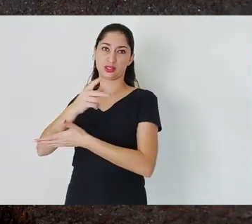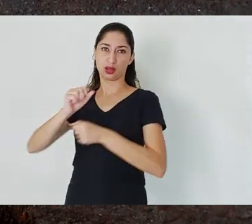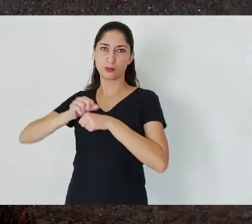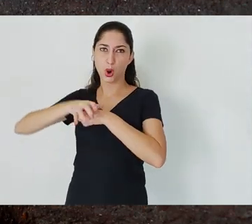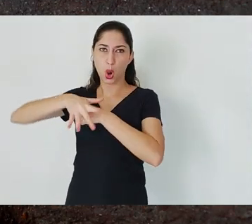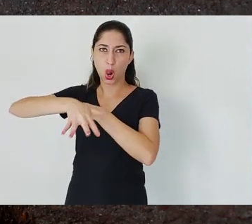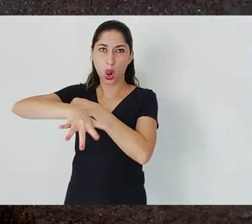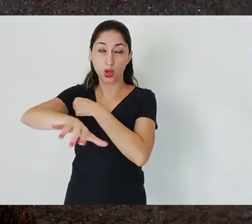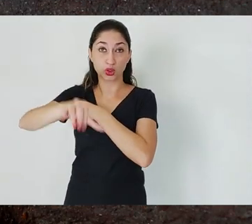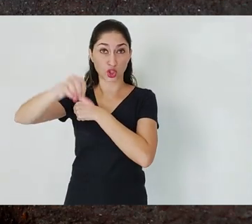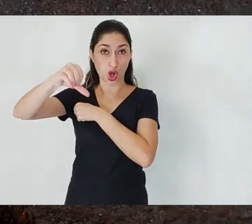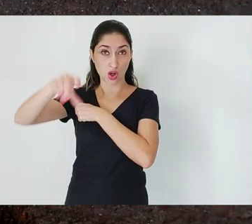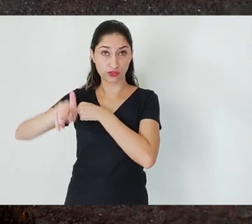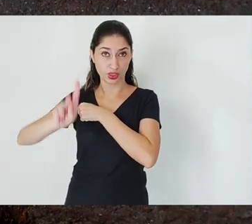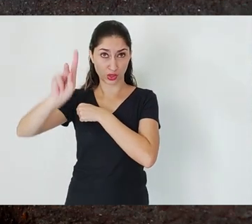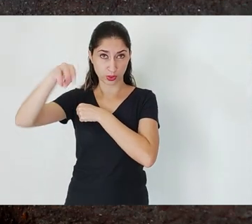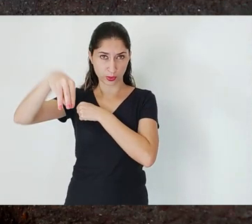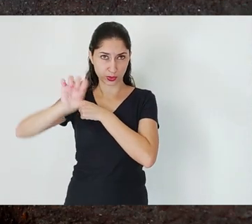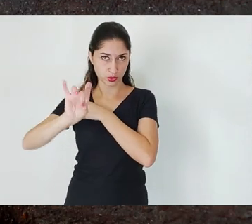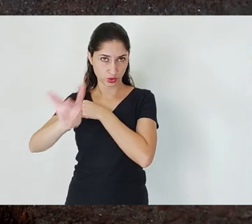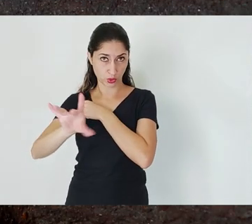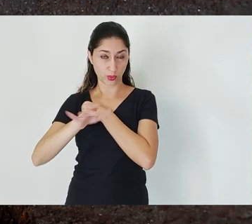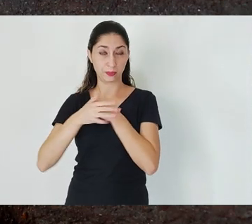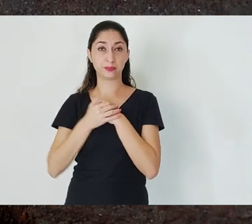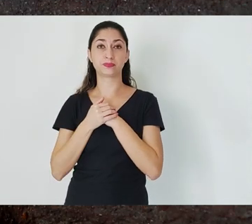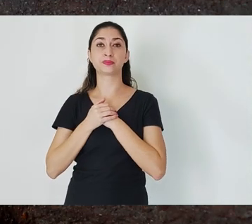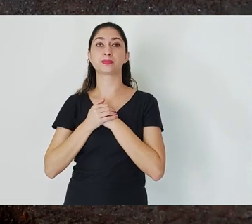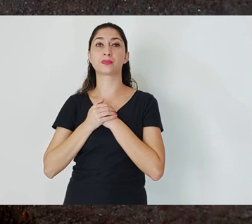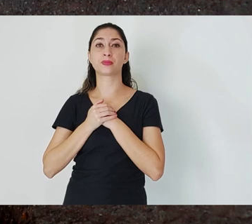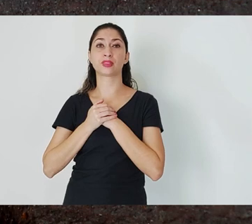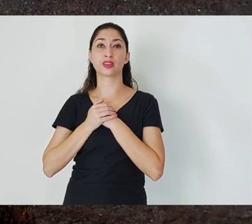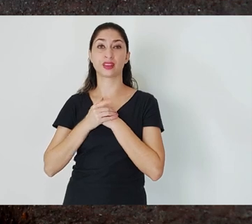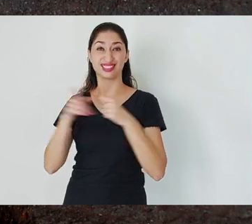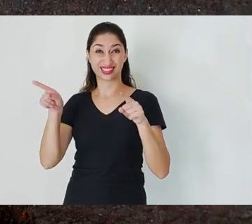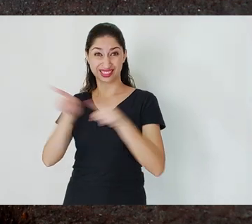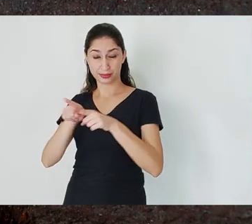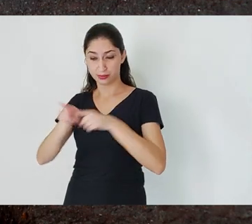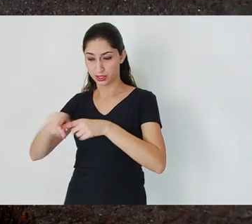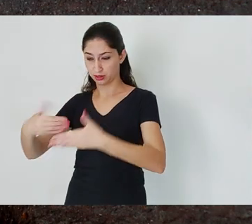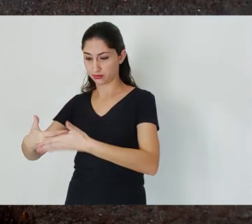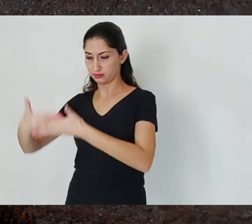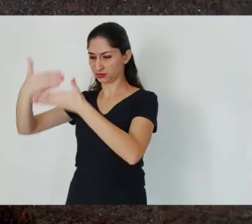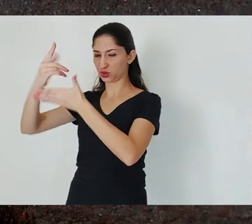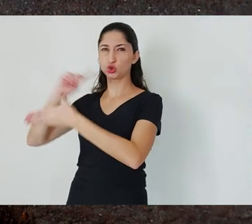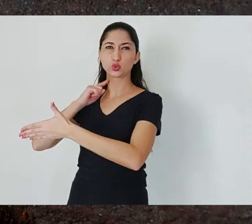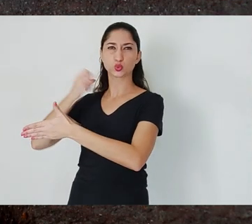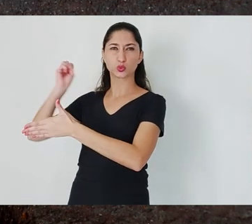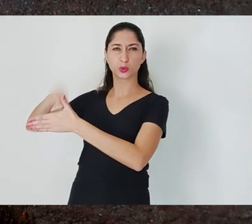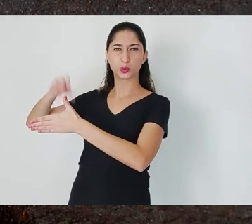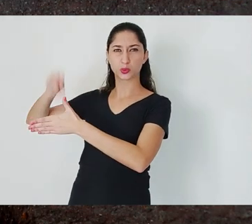The amount of material deposited in this dam was around